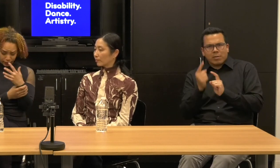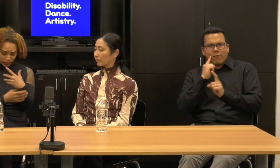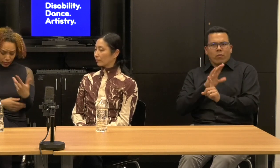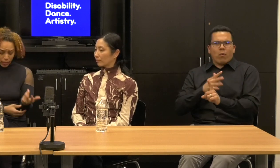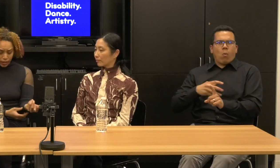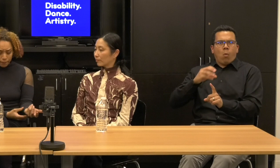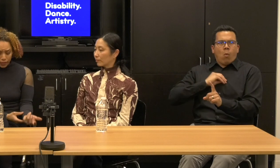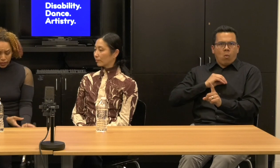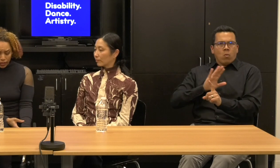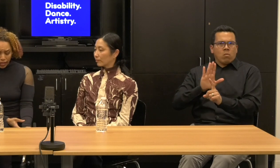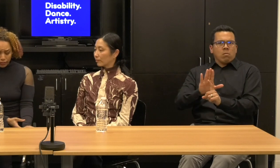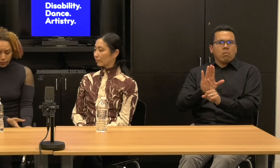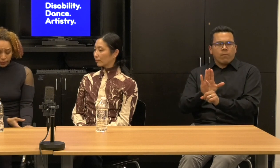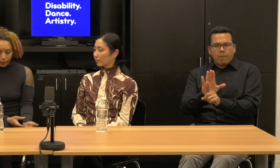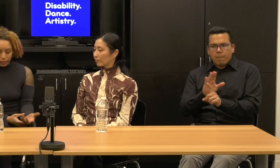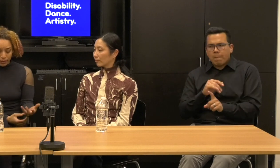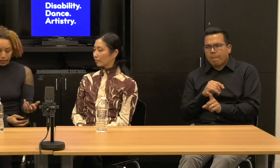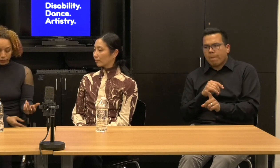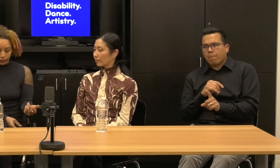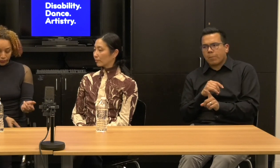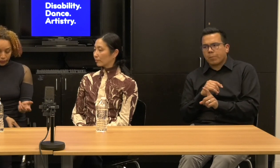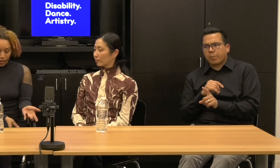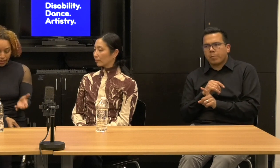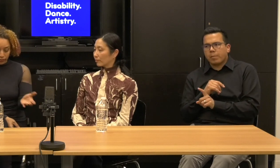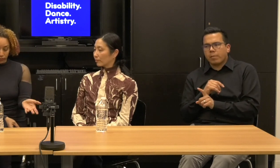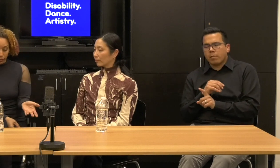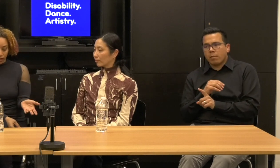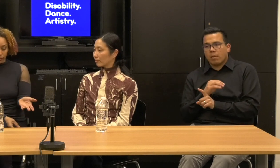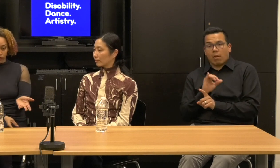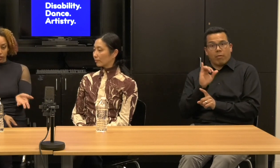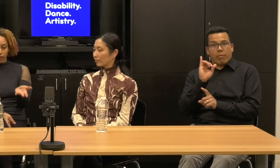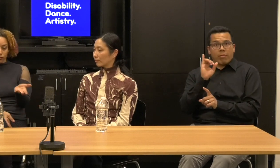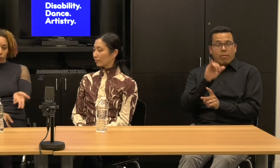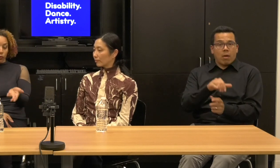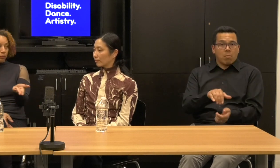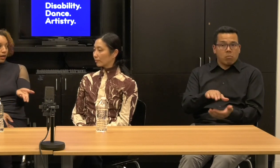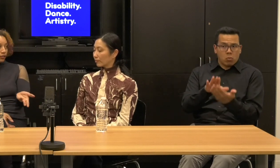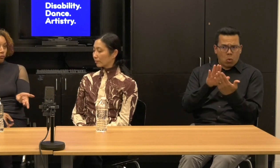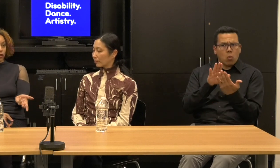and we can think about that as, as one way of practice.